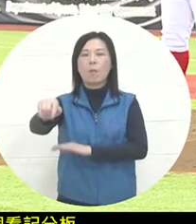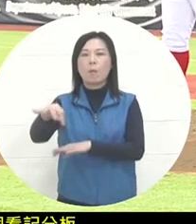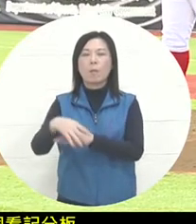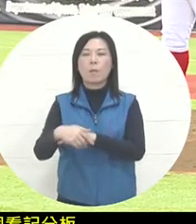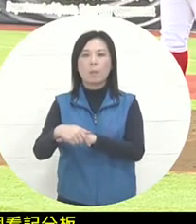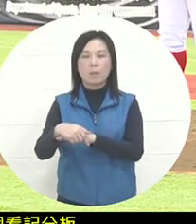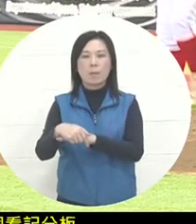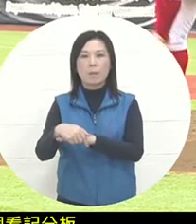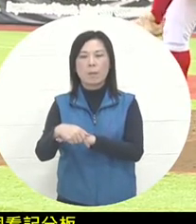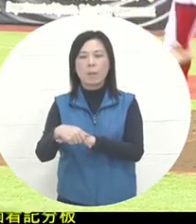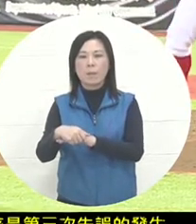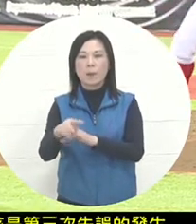this,